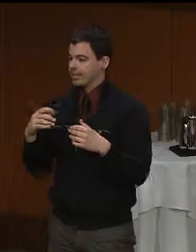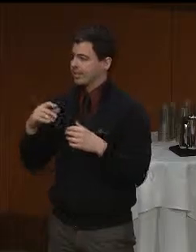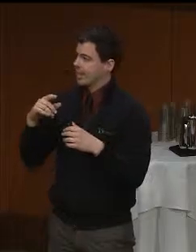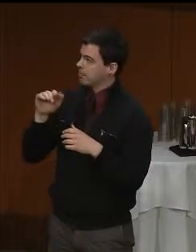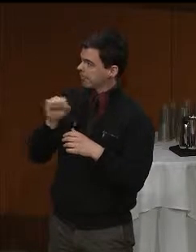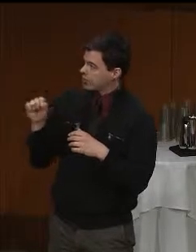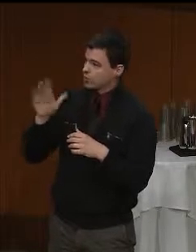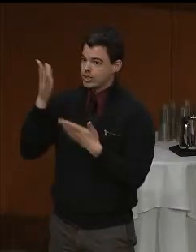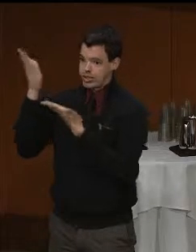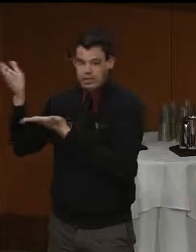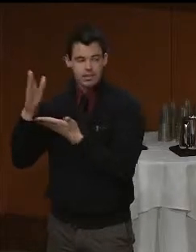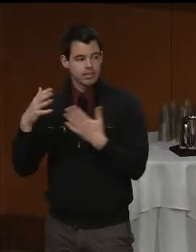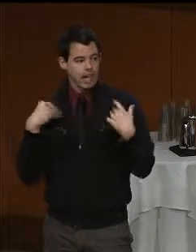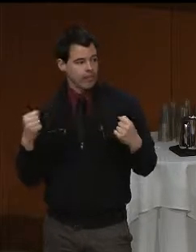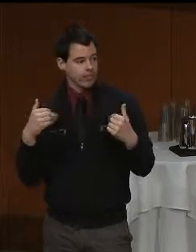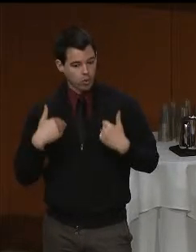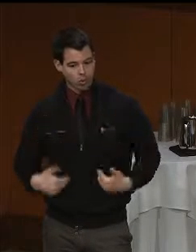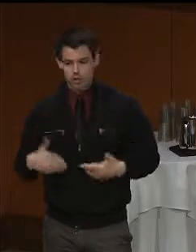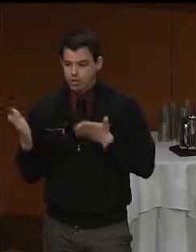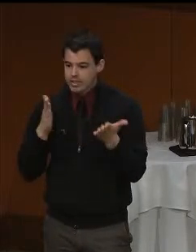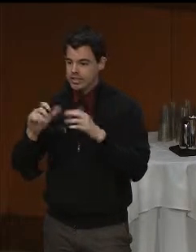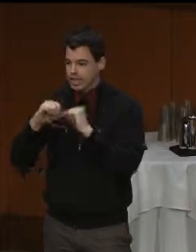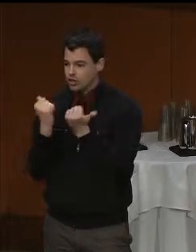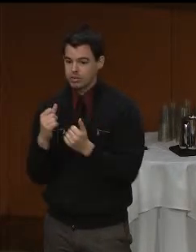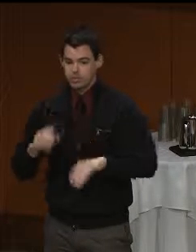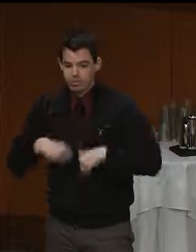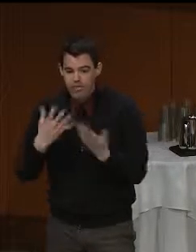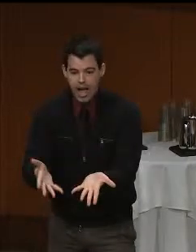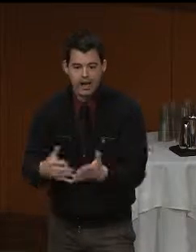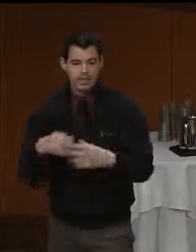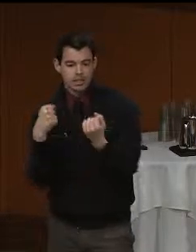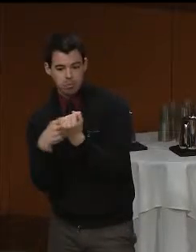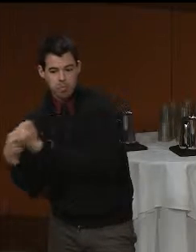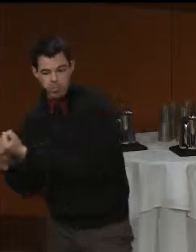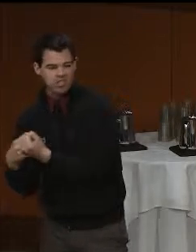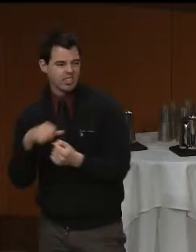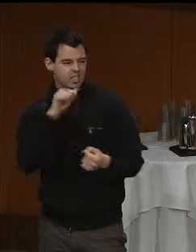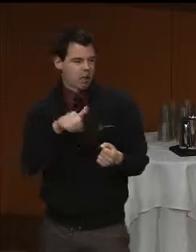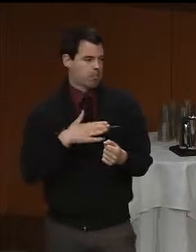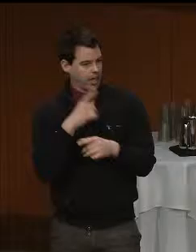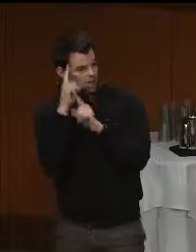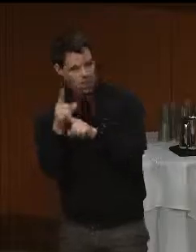and Human Services public agencies to support individuals across the lifespan, families